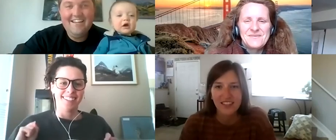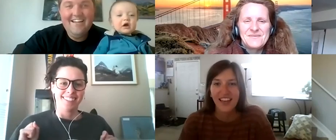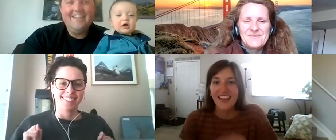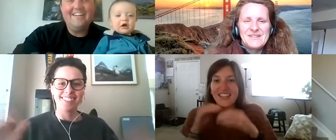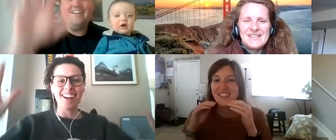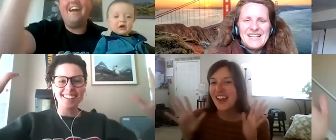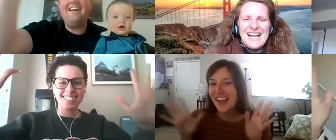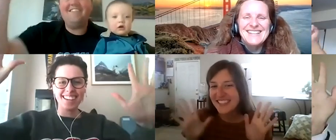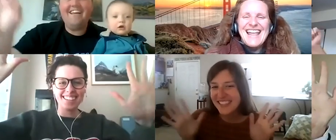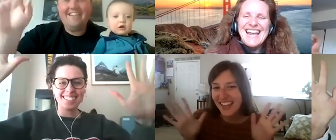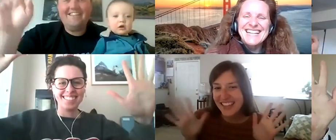Congratulations!